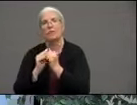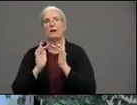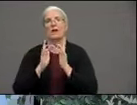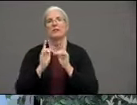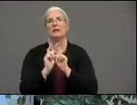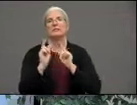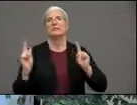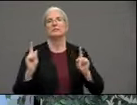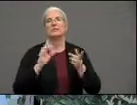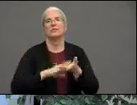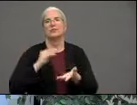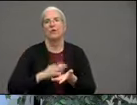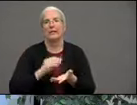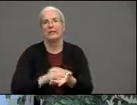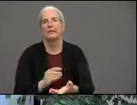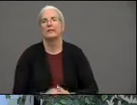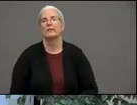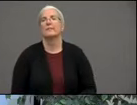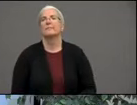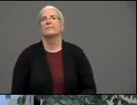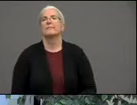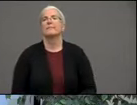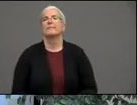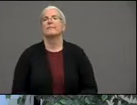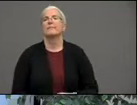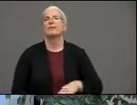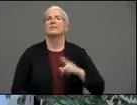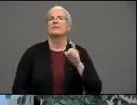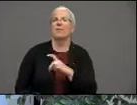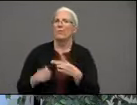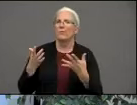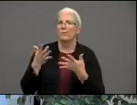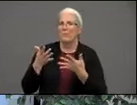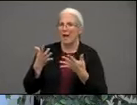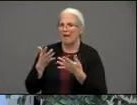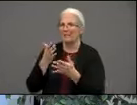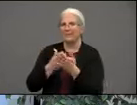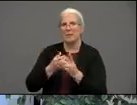that covet is having on communities and schools